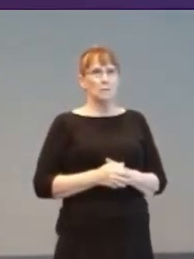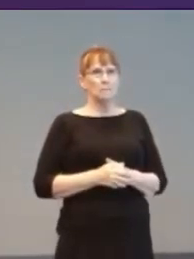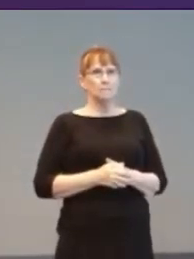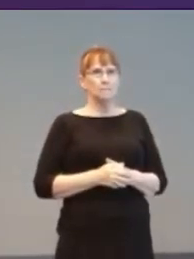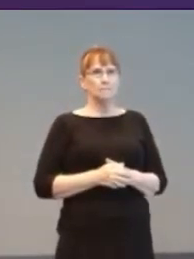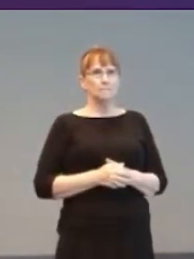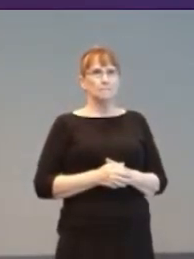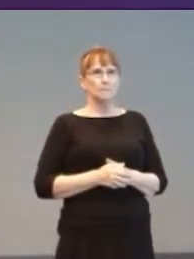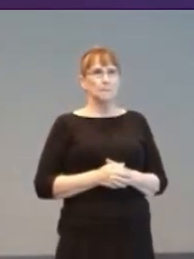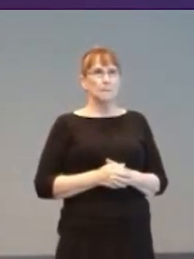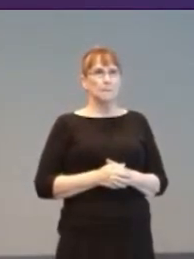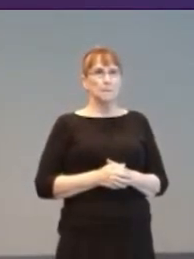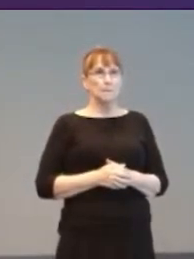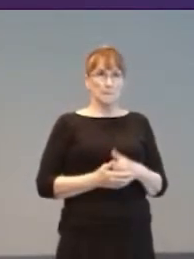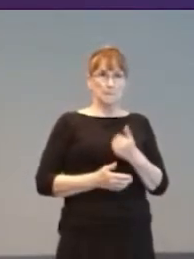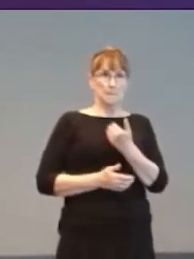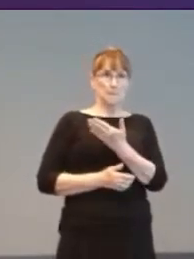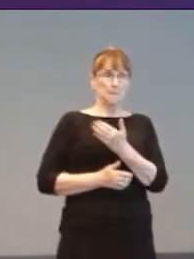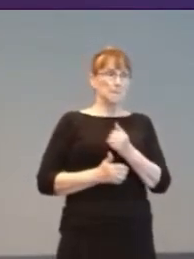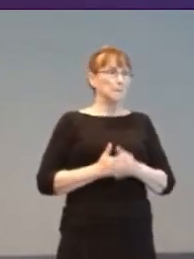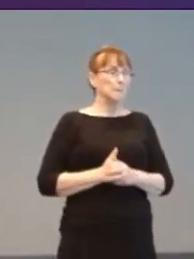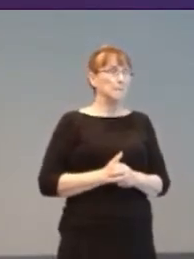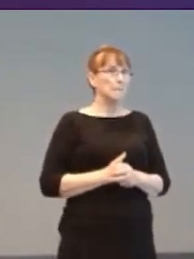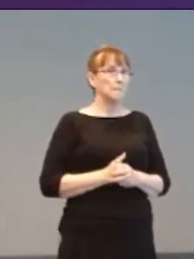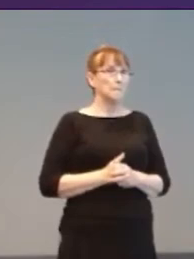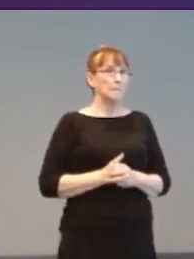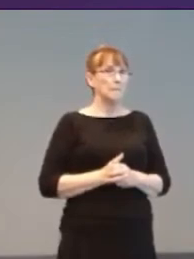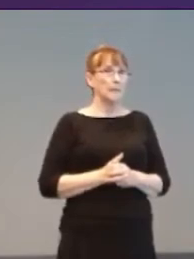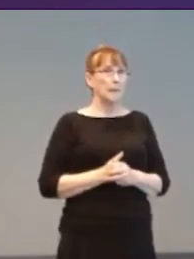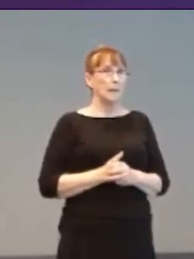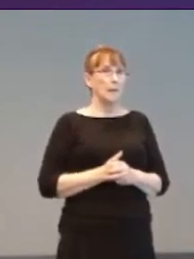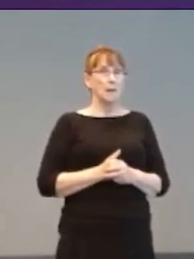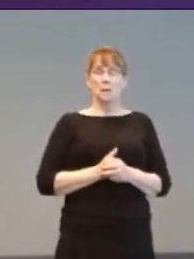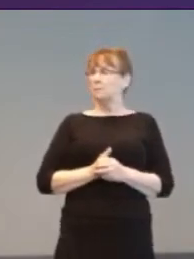This is a quick bonus stage: Accessible Esports.